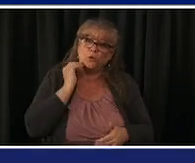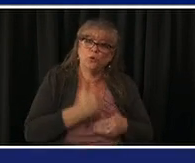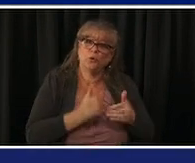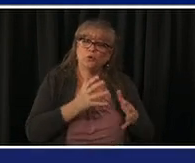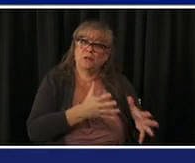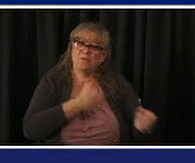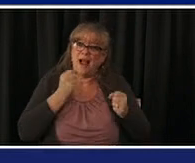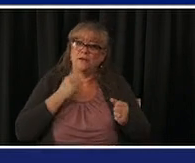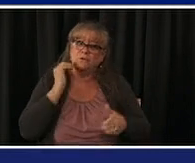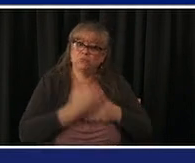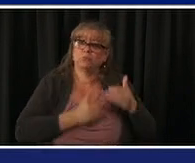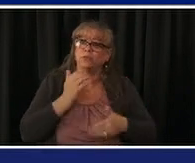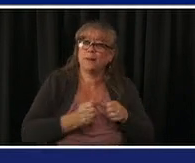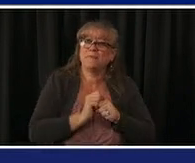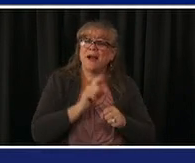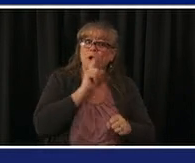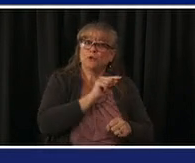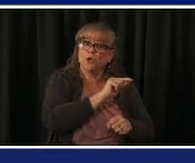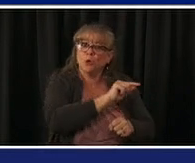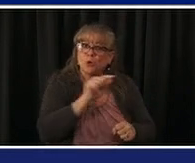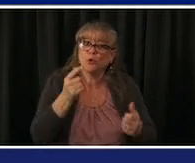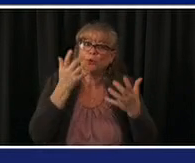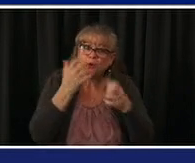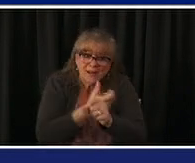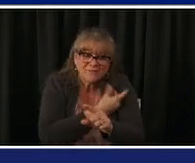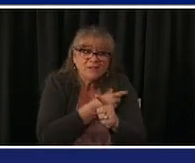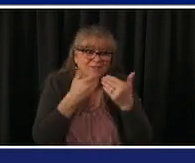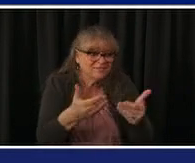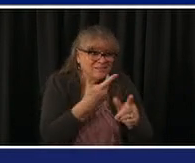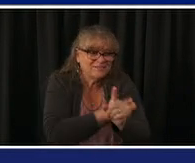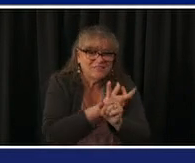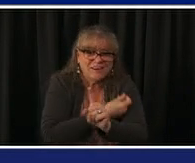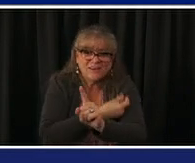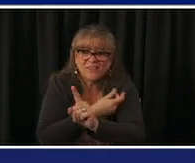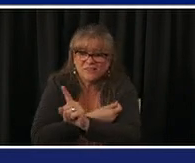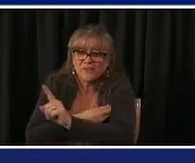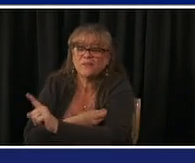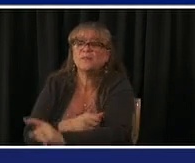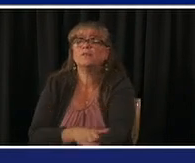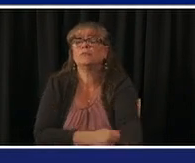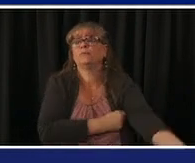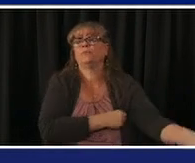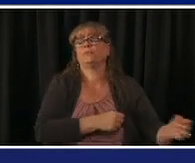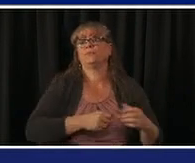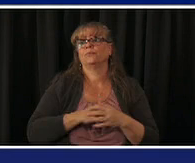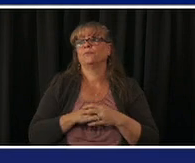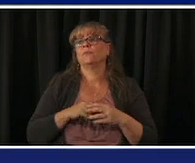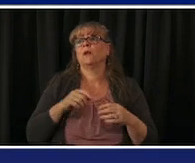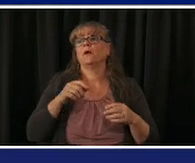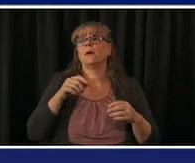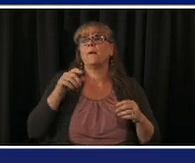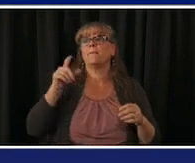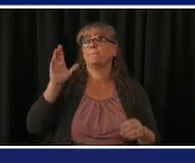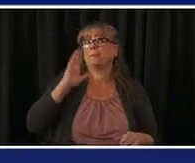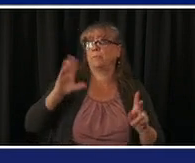will be able to get vaccinated everybody who is uh 16 or up uh remember if you're 16 or 17 you